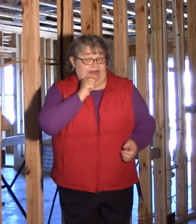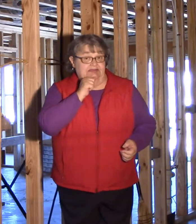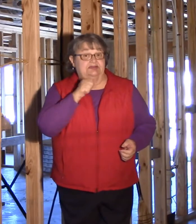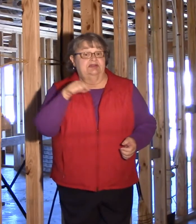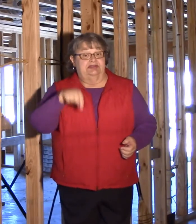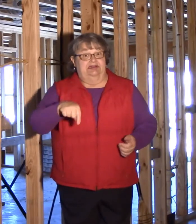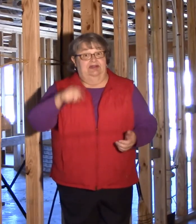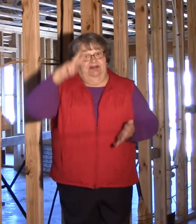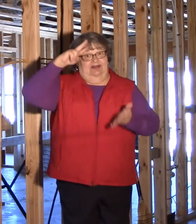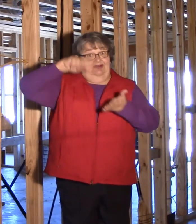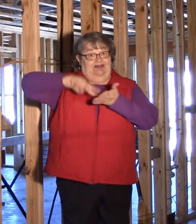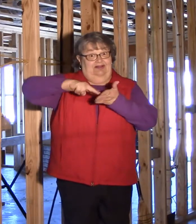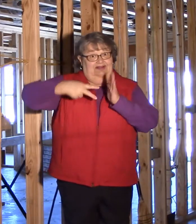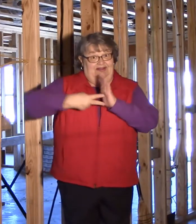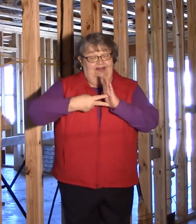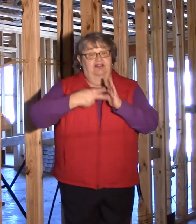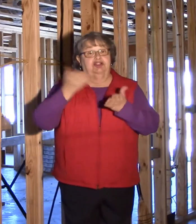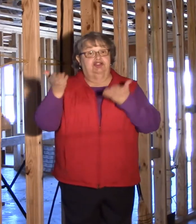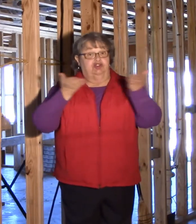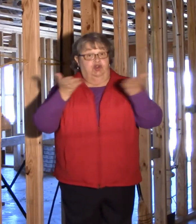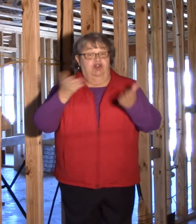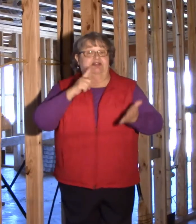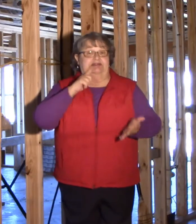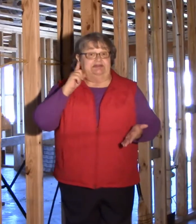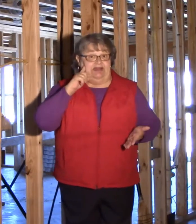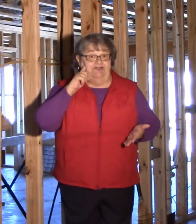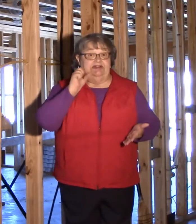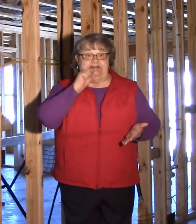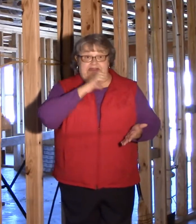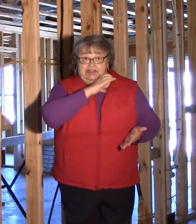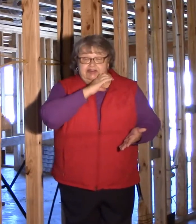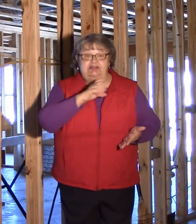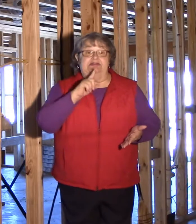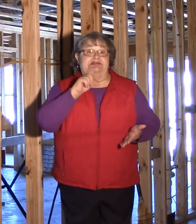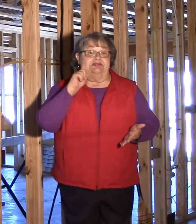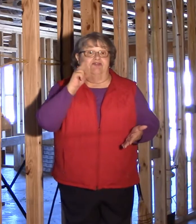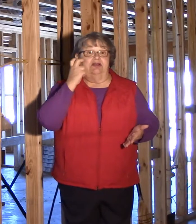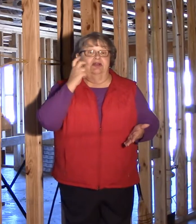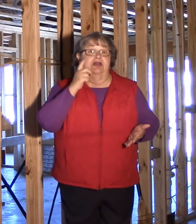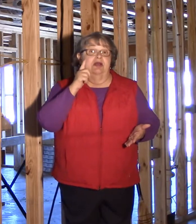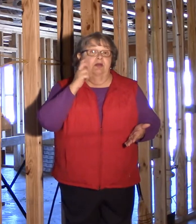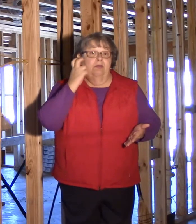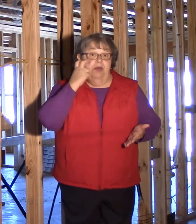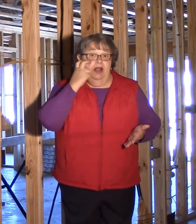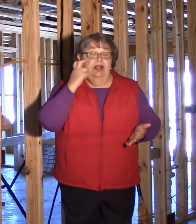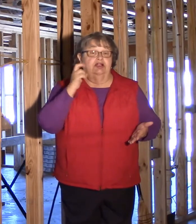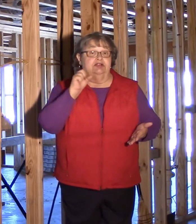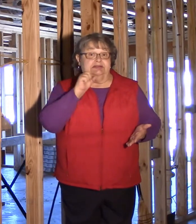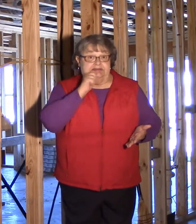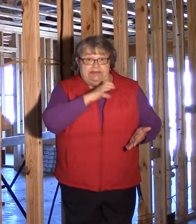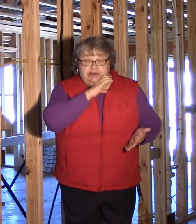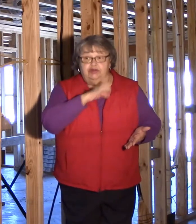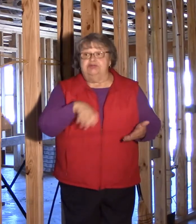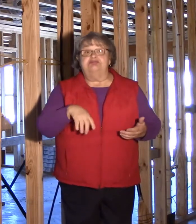This intends to serve deaf and deaf-blind seniors, CODA,